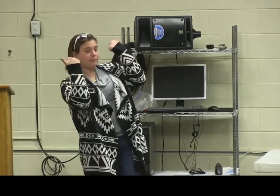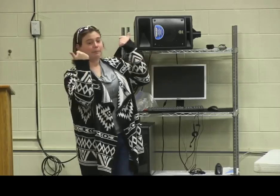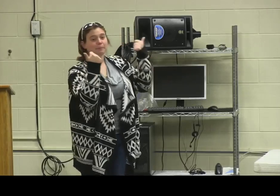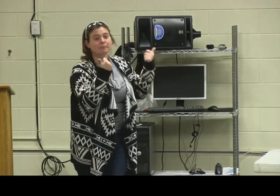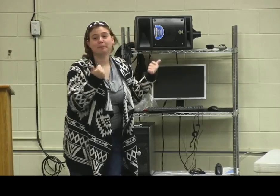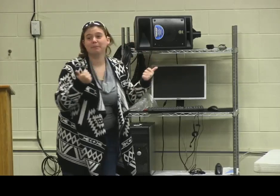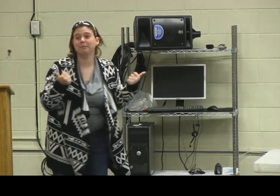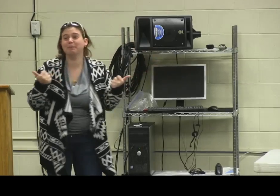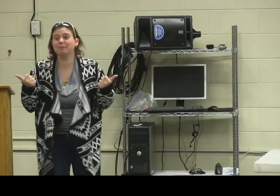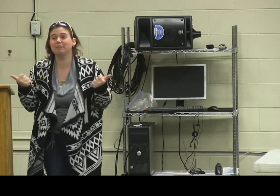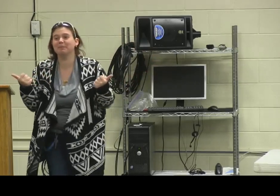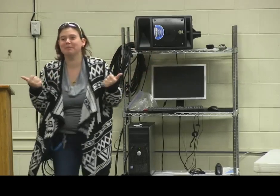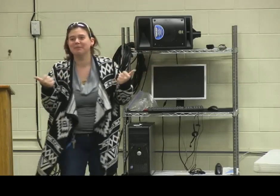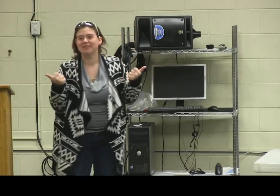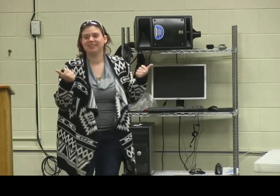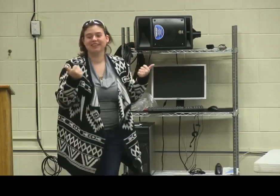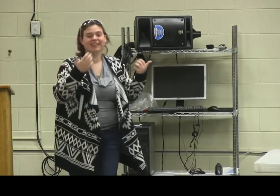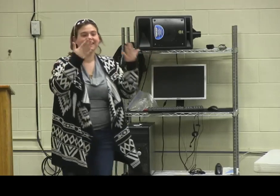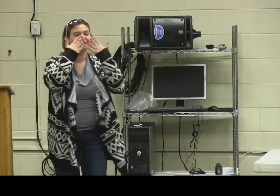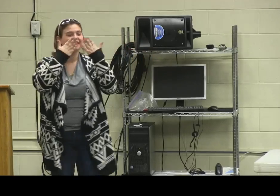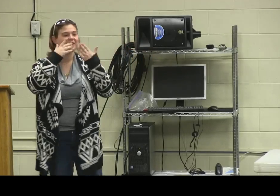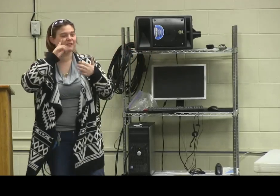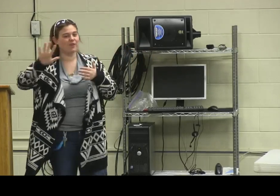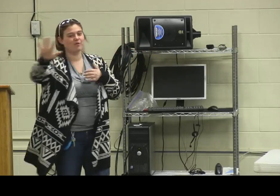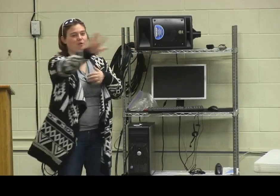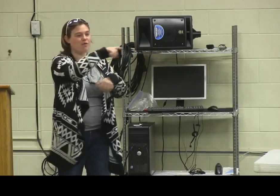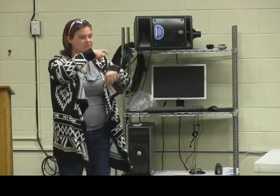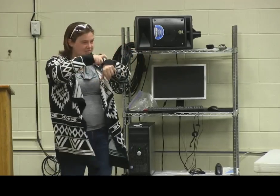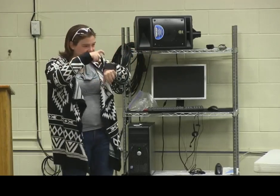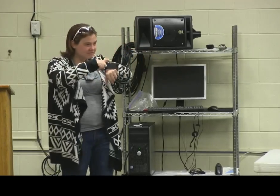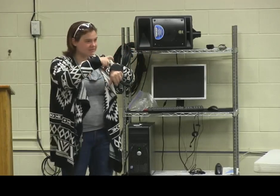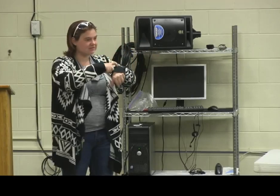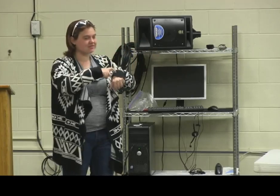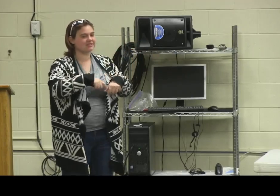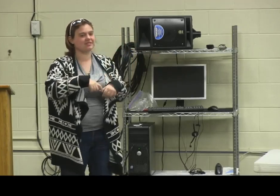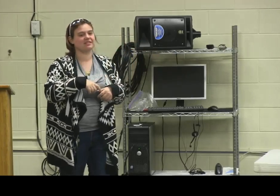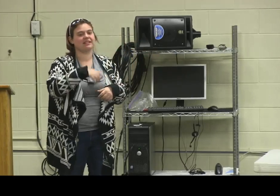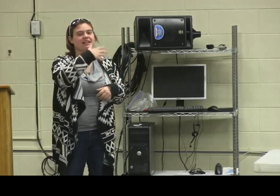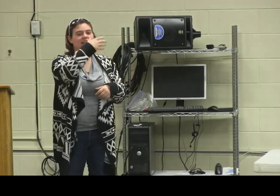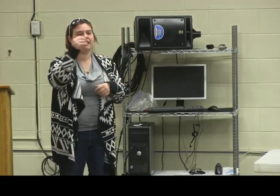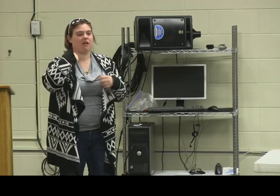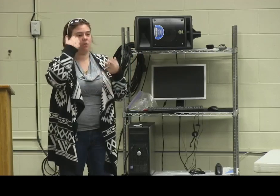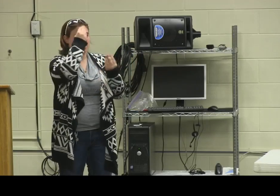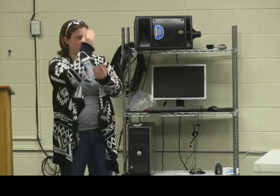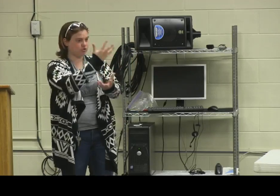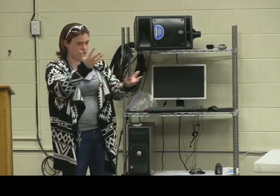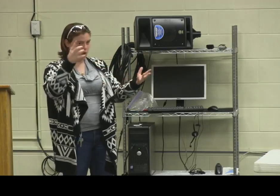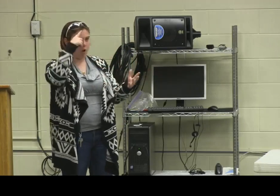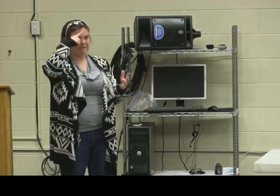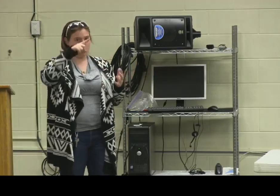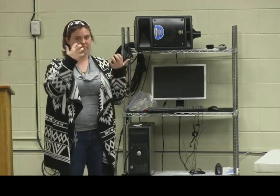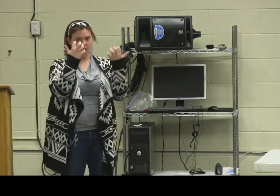Awesome! OK, thank you all for your time,